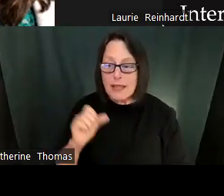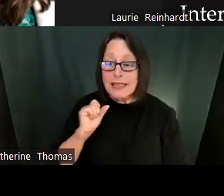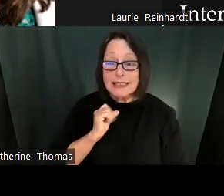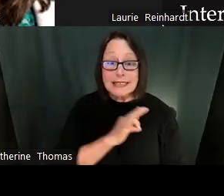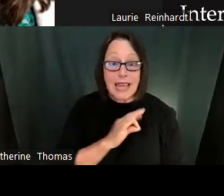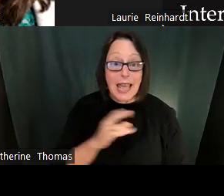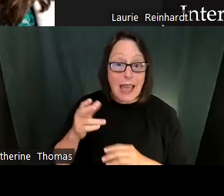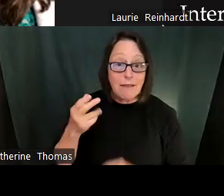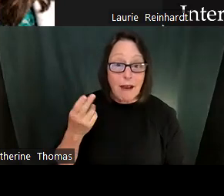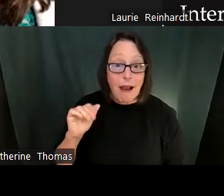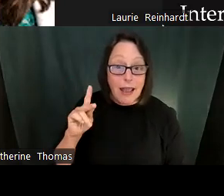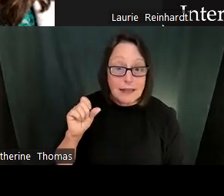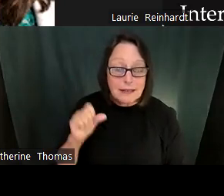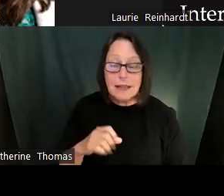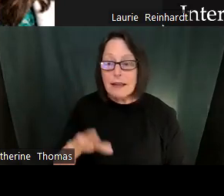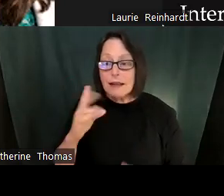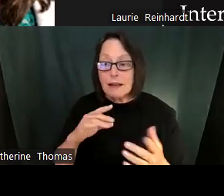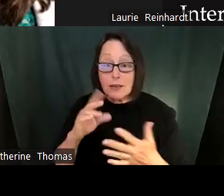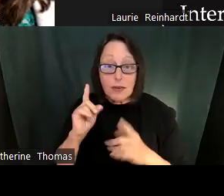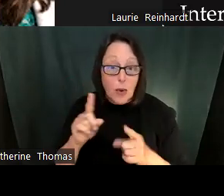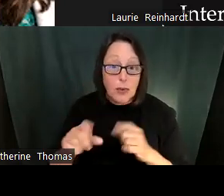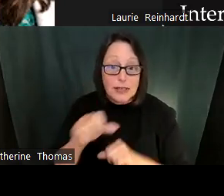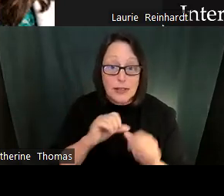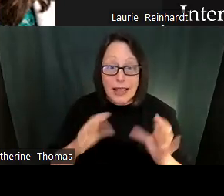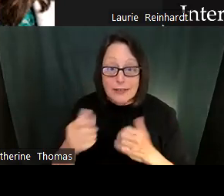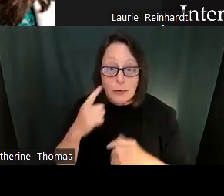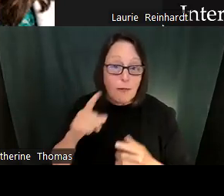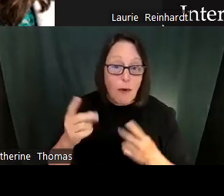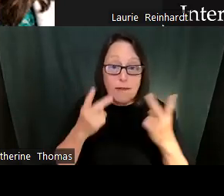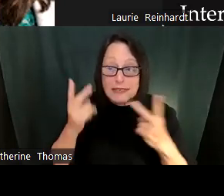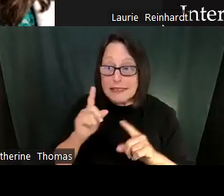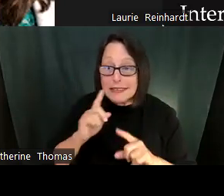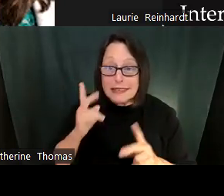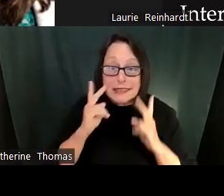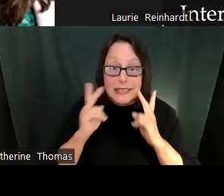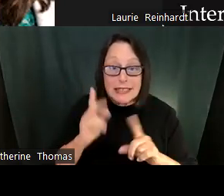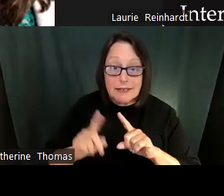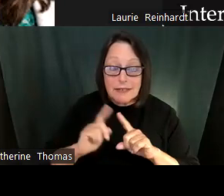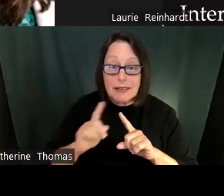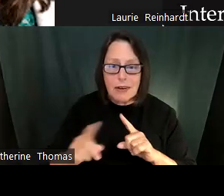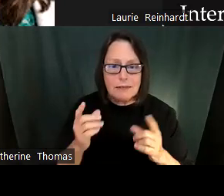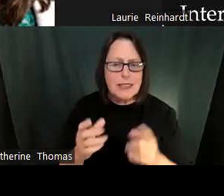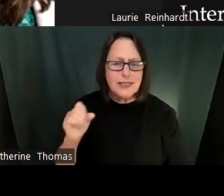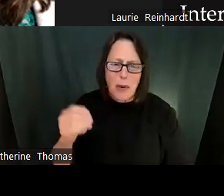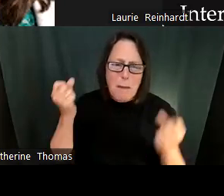I'm really curious what that is. Social activity, special treats. Oh, 9 week activity wellness wheel chips and salts after work, communities check-ins, a comfort corner, nice shares, relax on staff, dress at base, treat, food and get togethers.